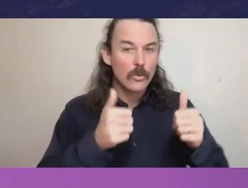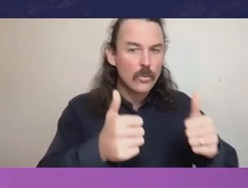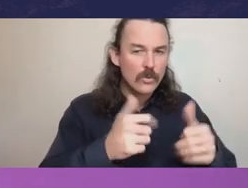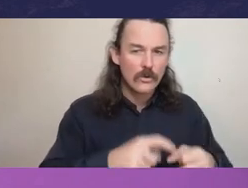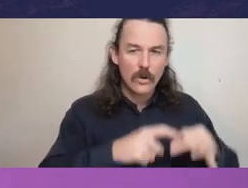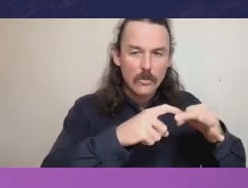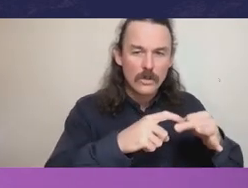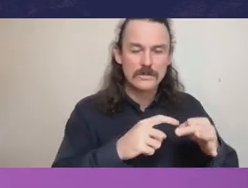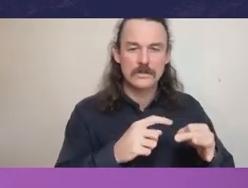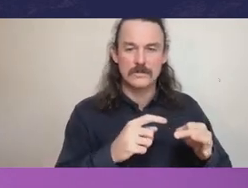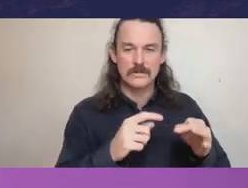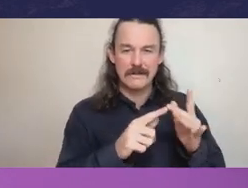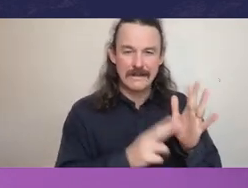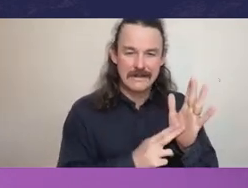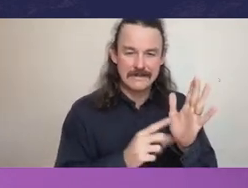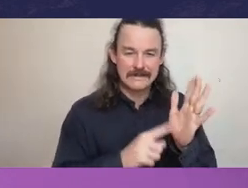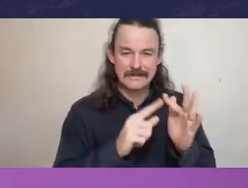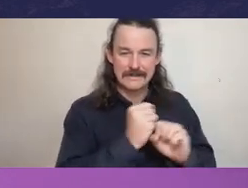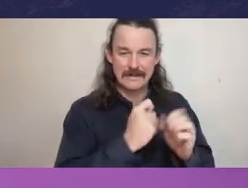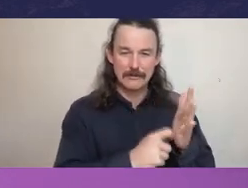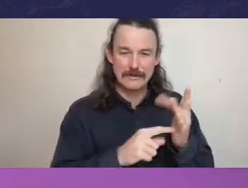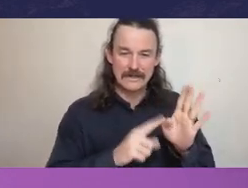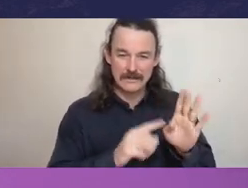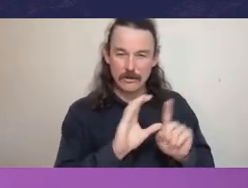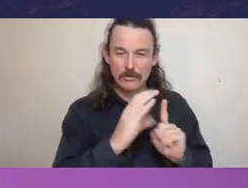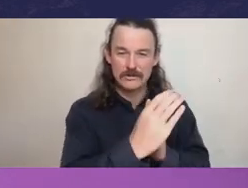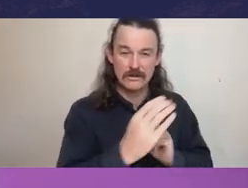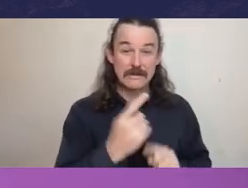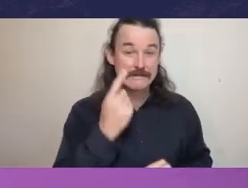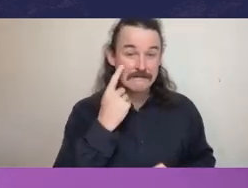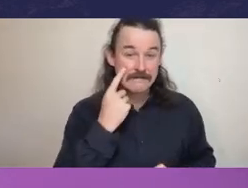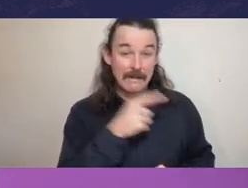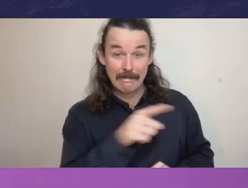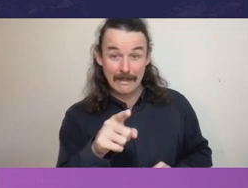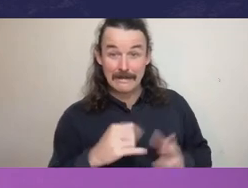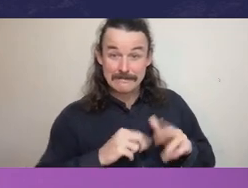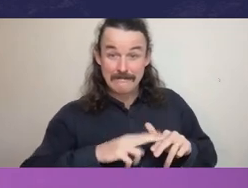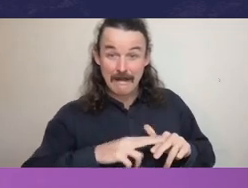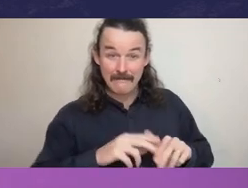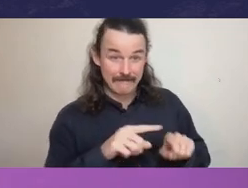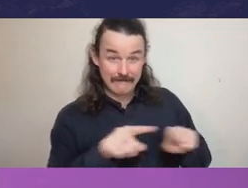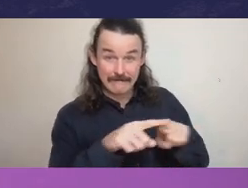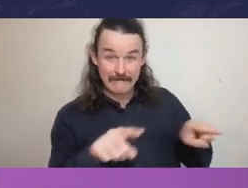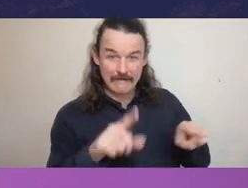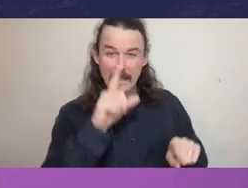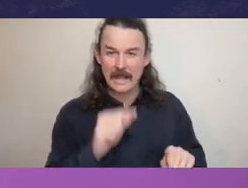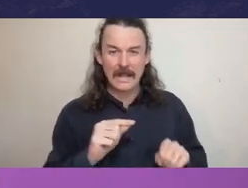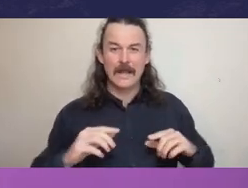you see that there is a freedom among the staff to express their views fearlessly,